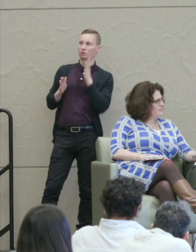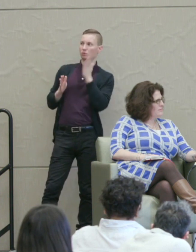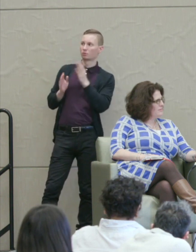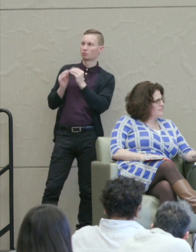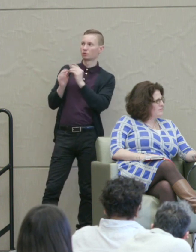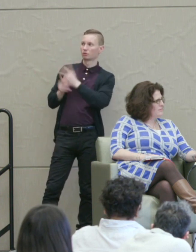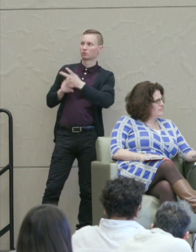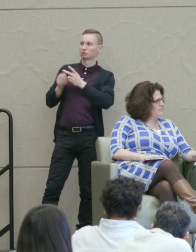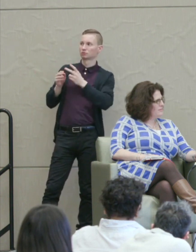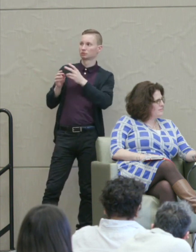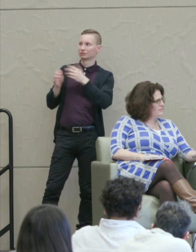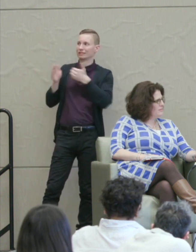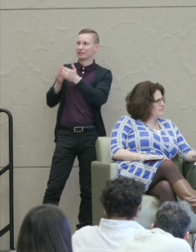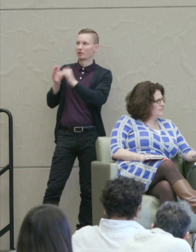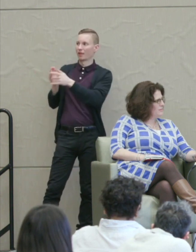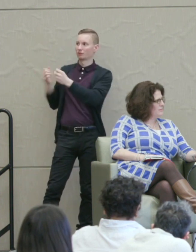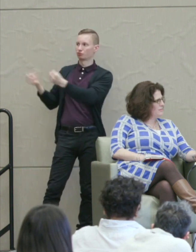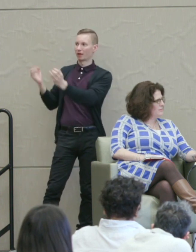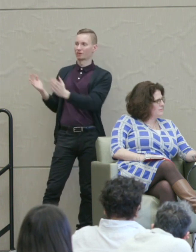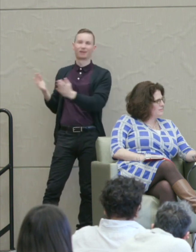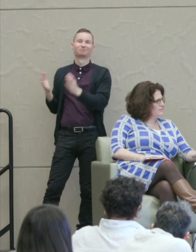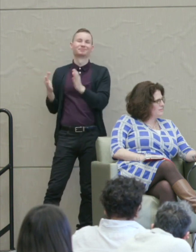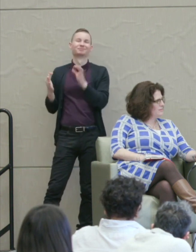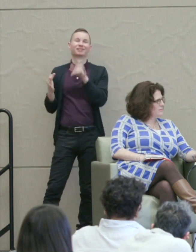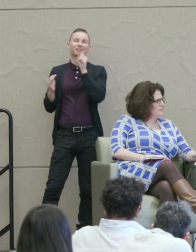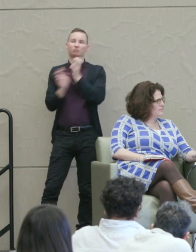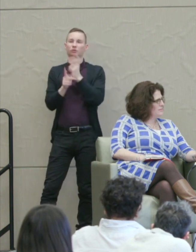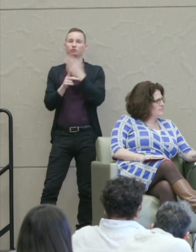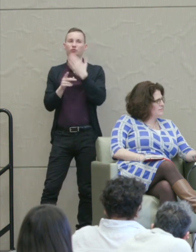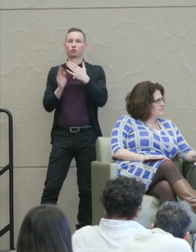But it doesn't produce a good community at all.